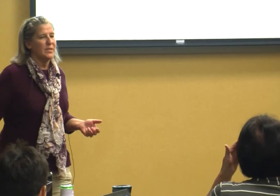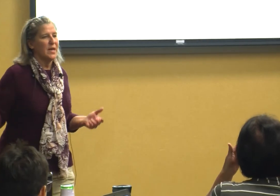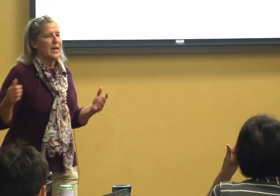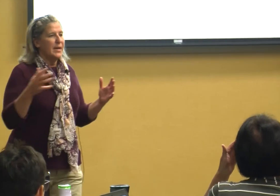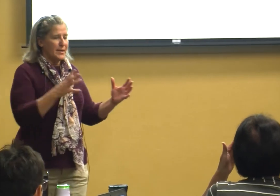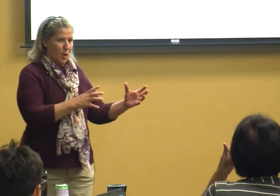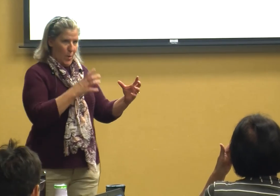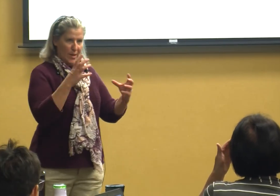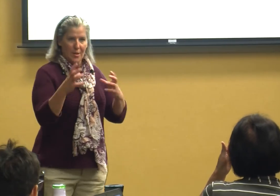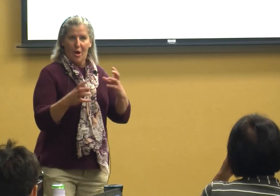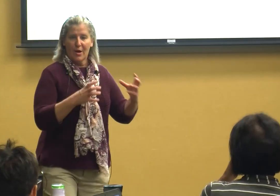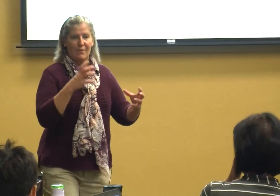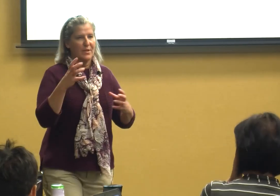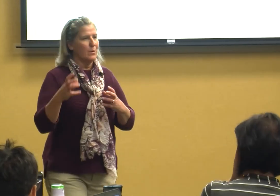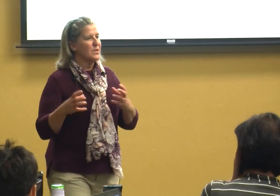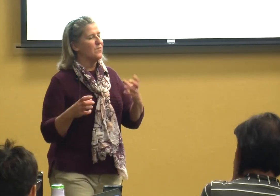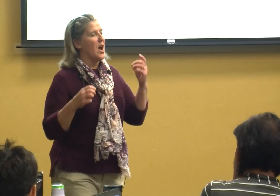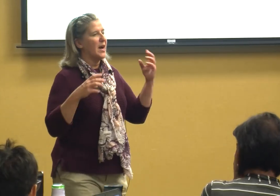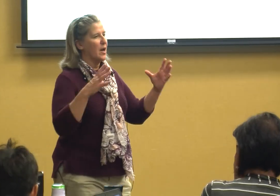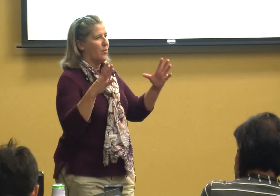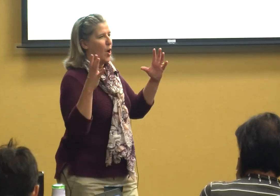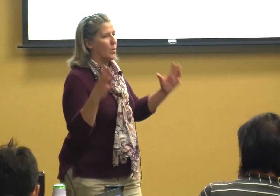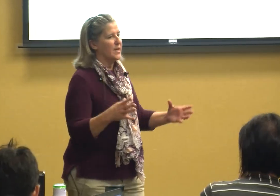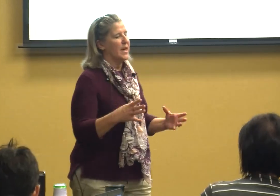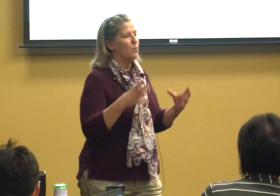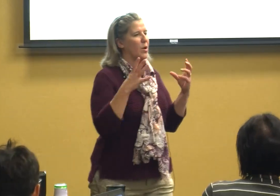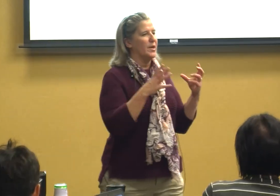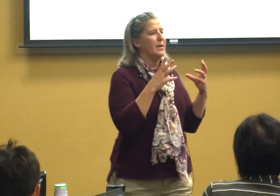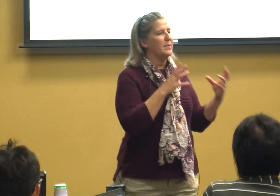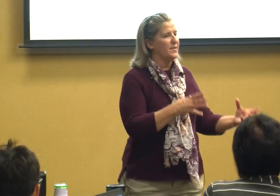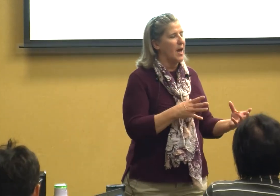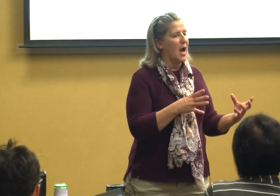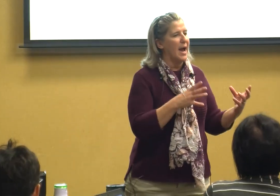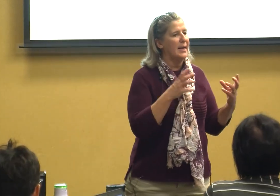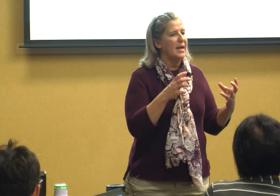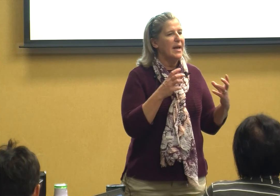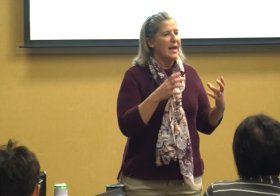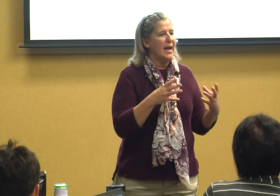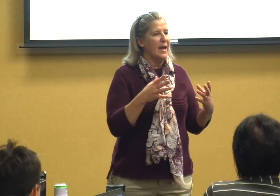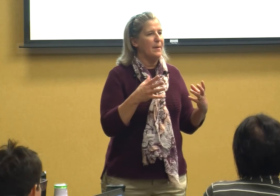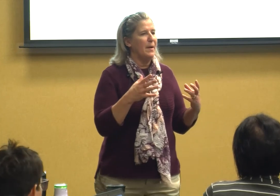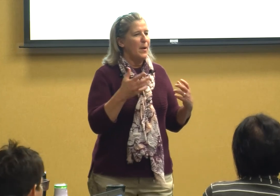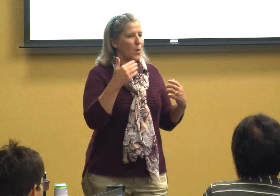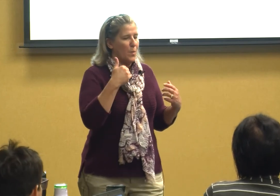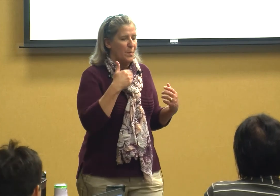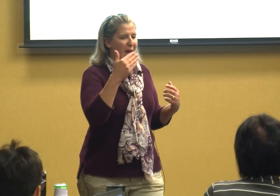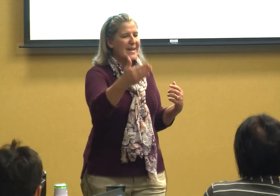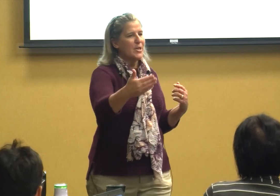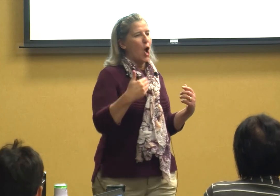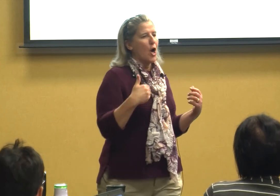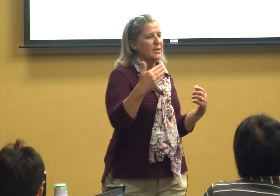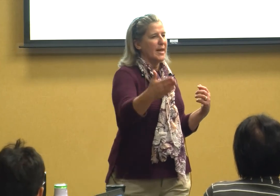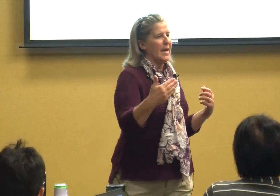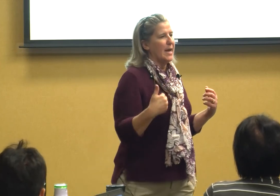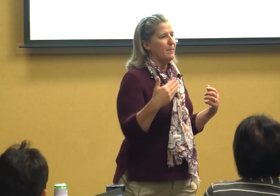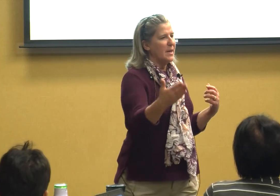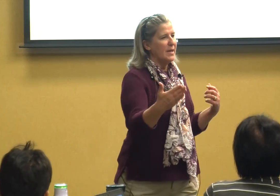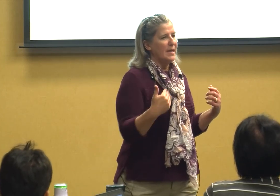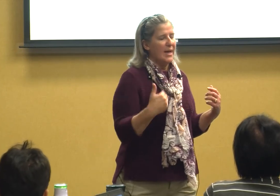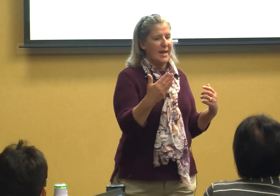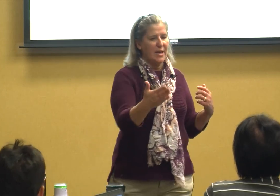going along everything was fine the whole team wanted him to sign it they talked to him he can